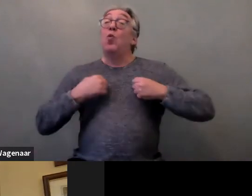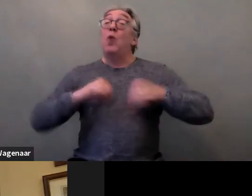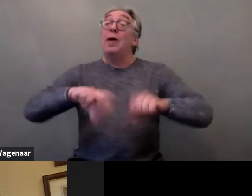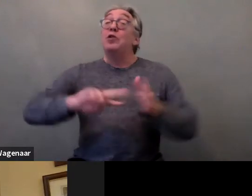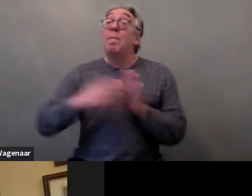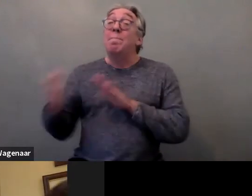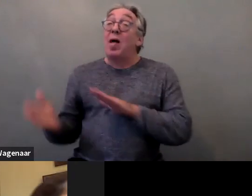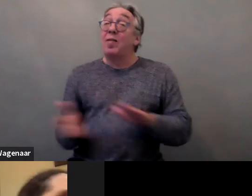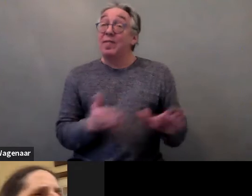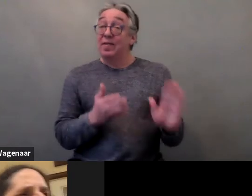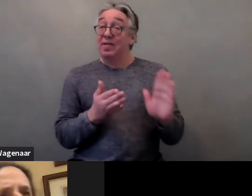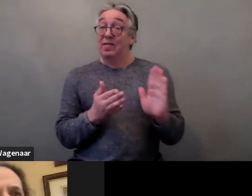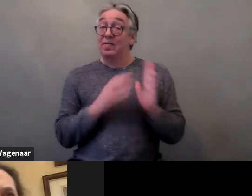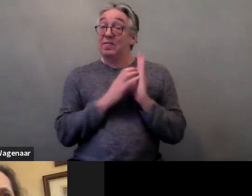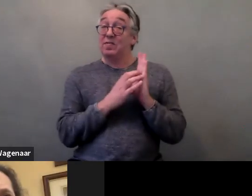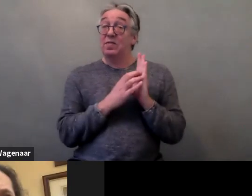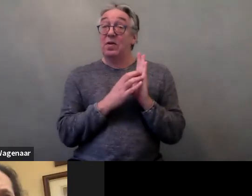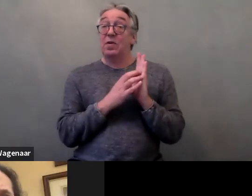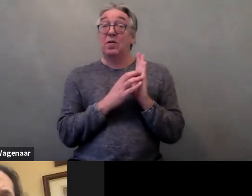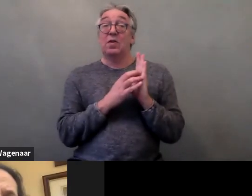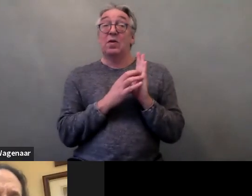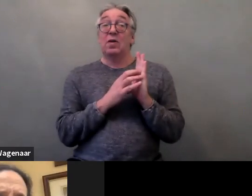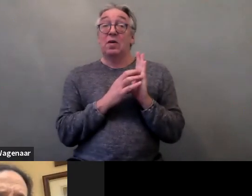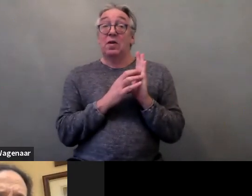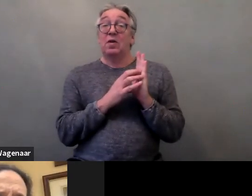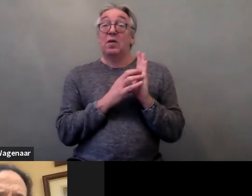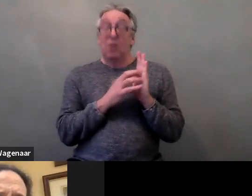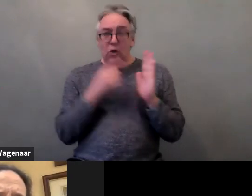the need for protection of women with disabilities,